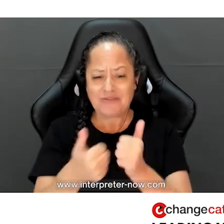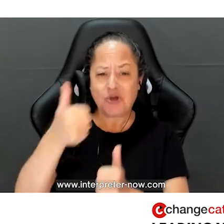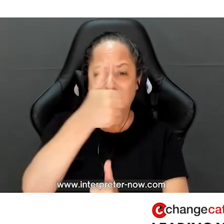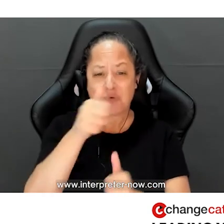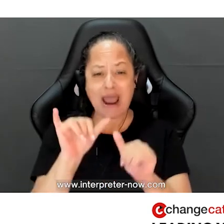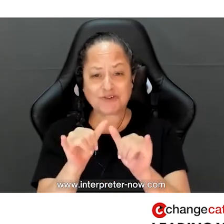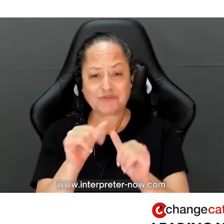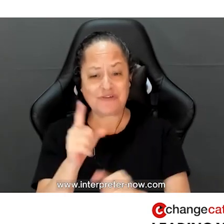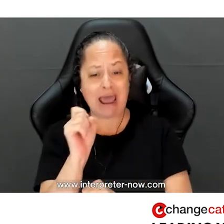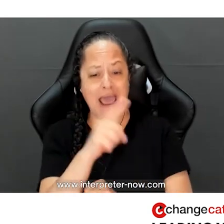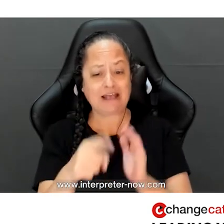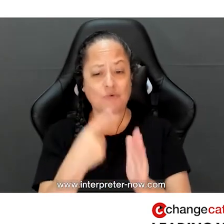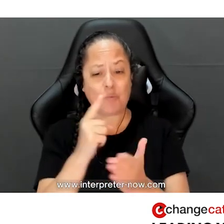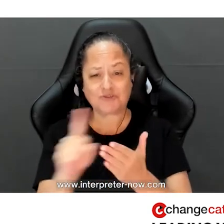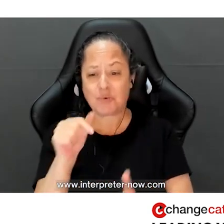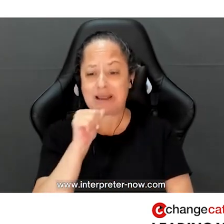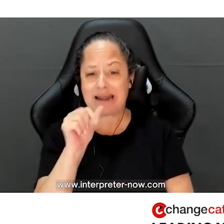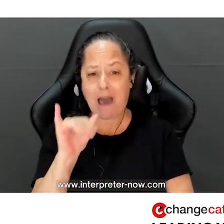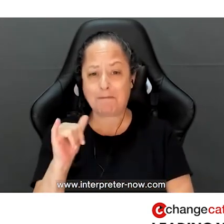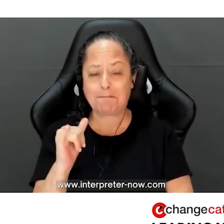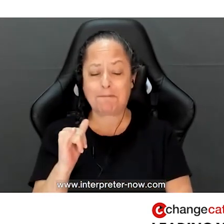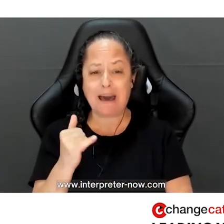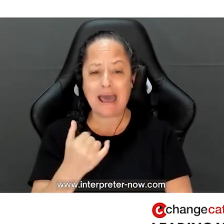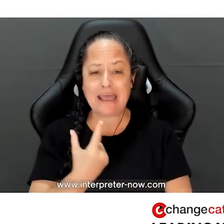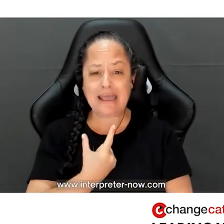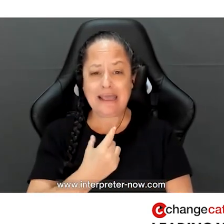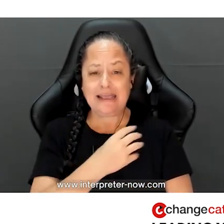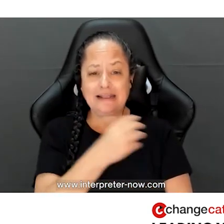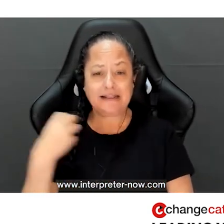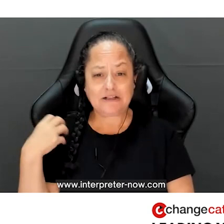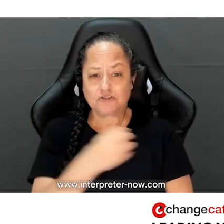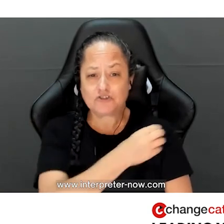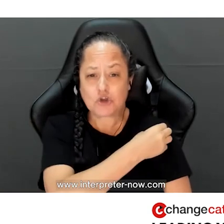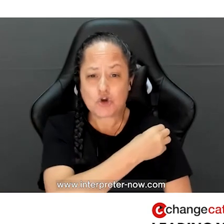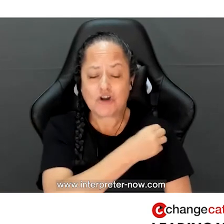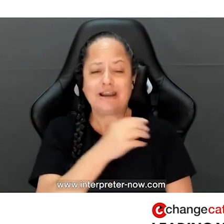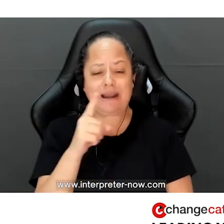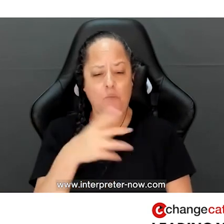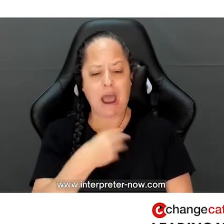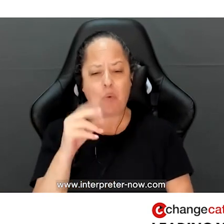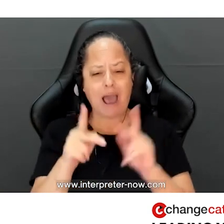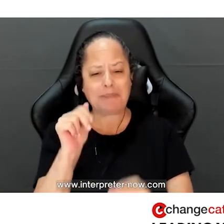Once a week, he was asked, not by security, by White people at work, to see his badge